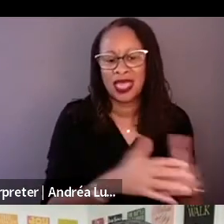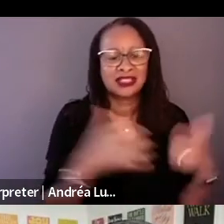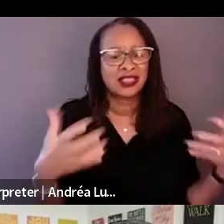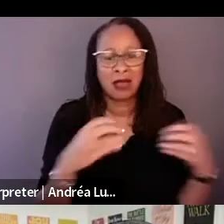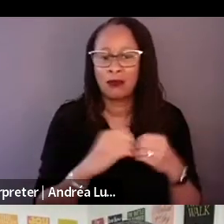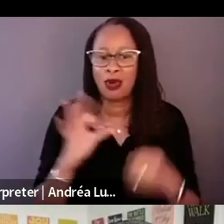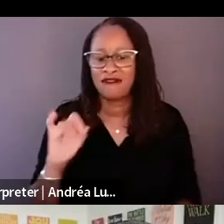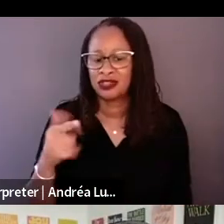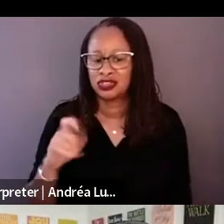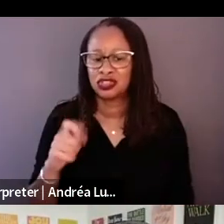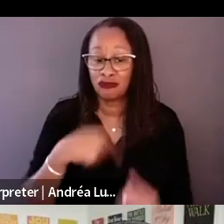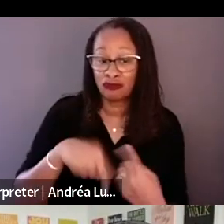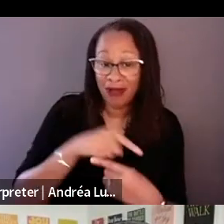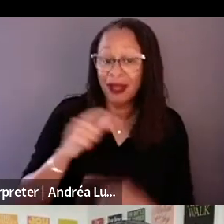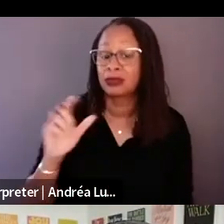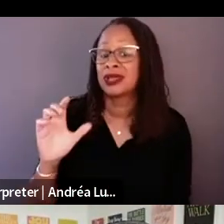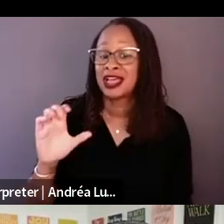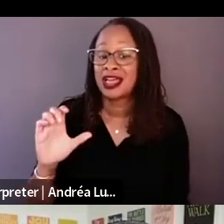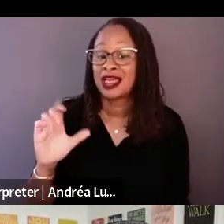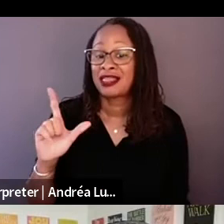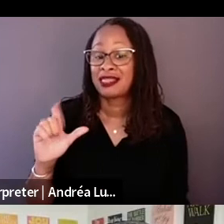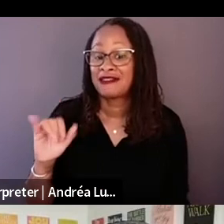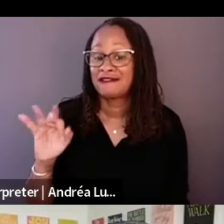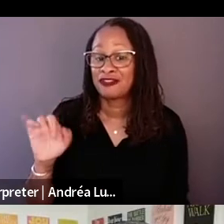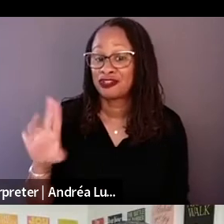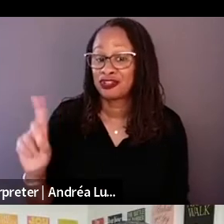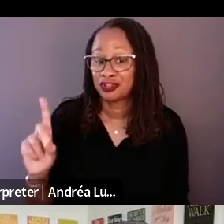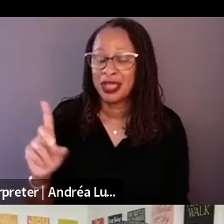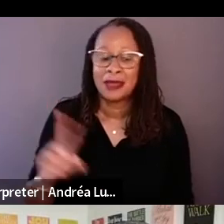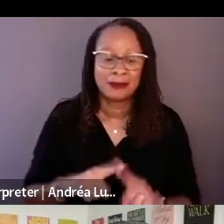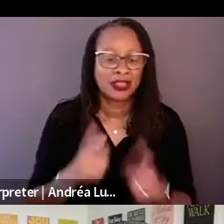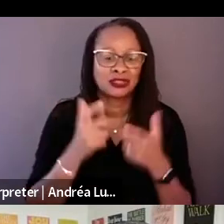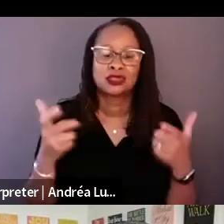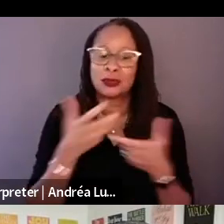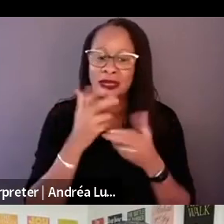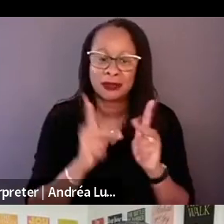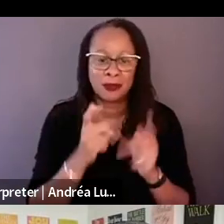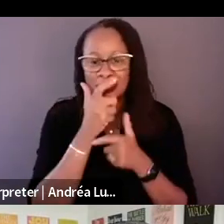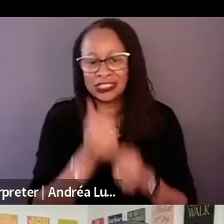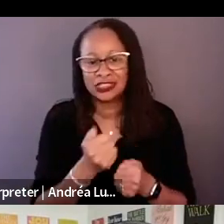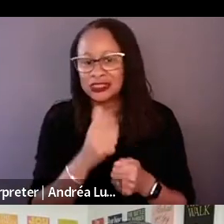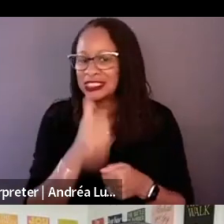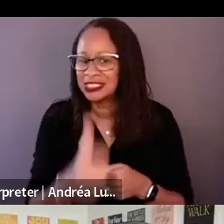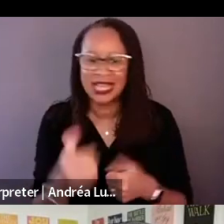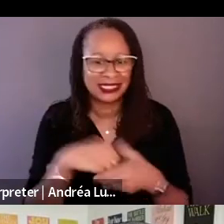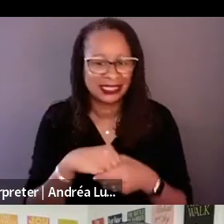there were some that were interesting and did not make the cut because of the film was just seeming to go without it.